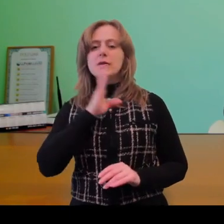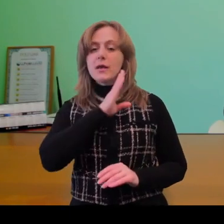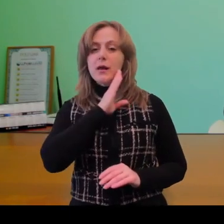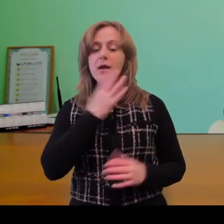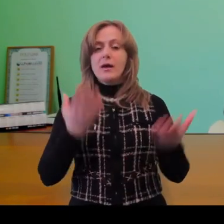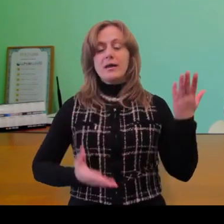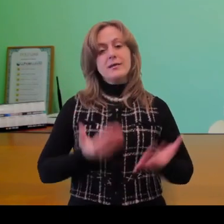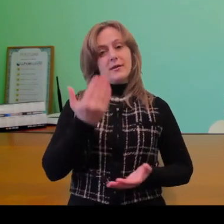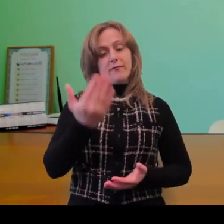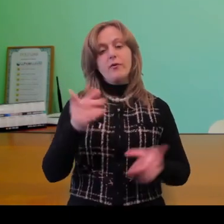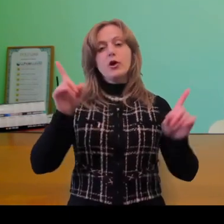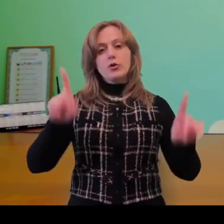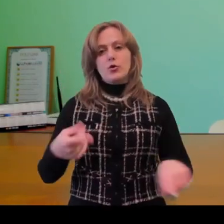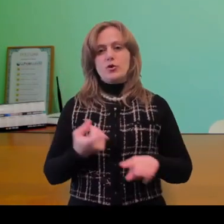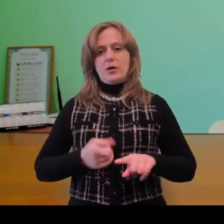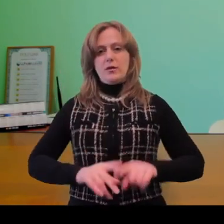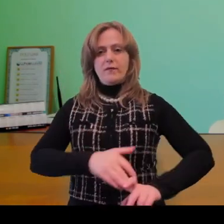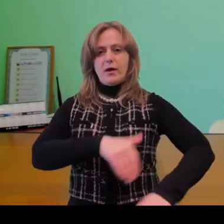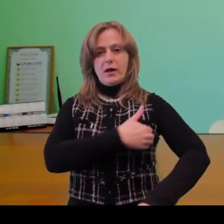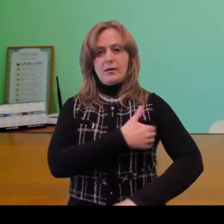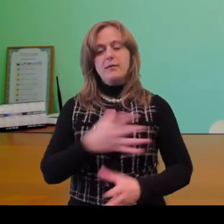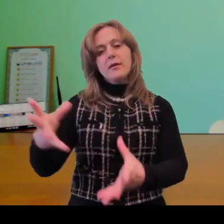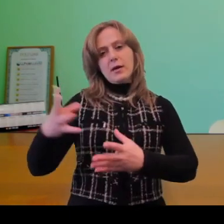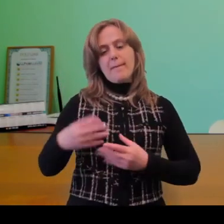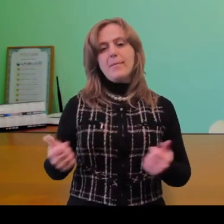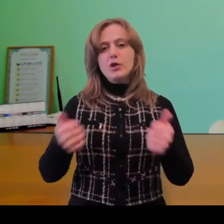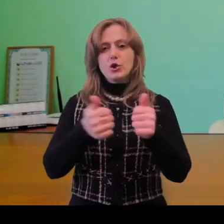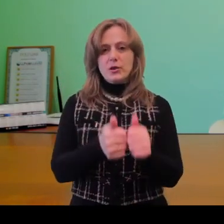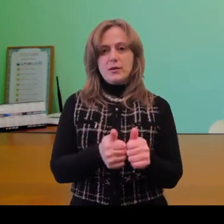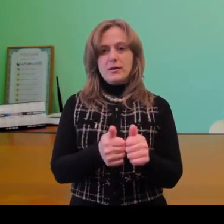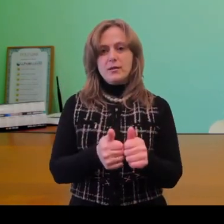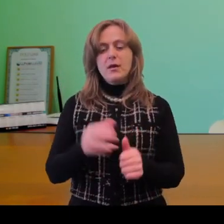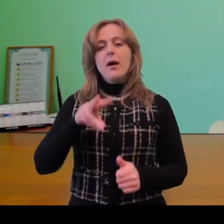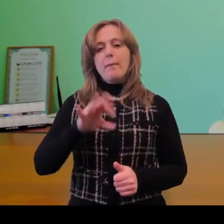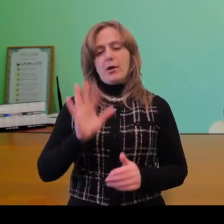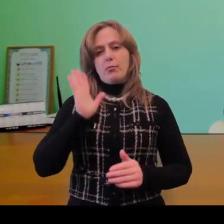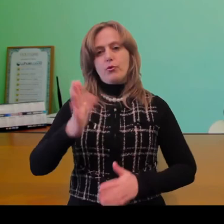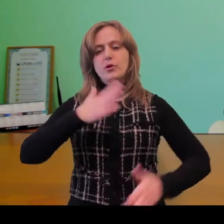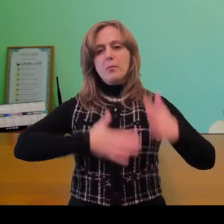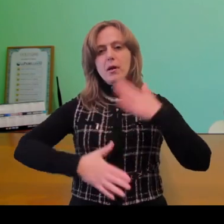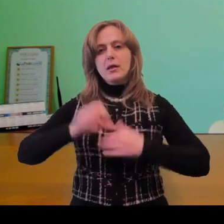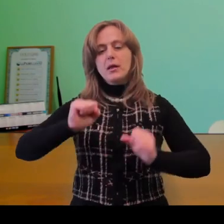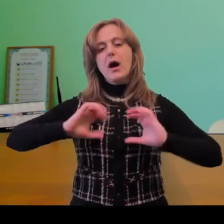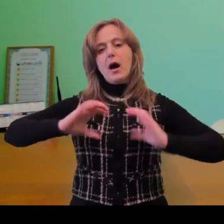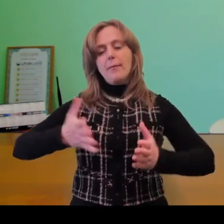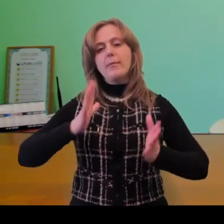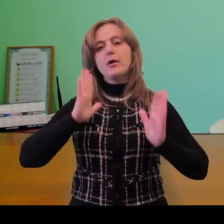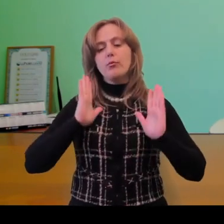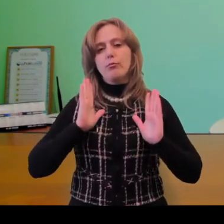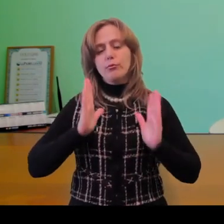and happy parents. If you want it too, join us, we will be happy!